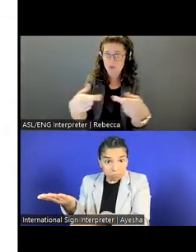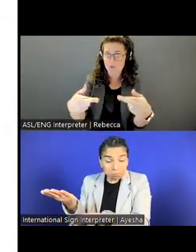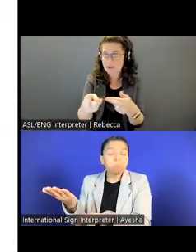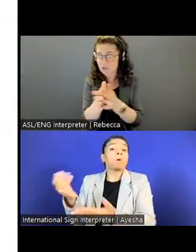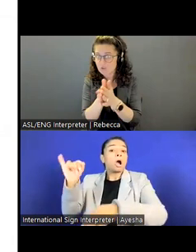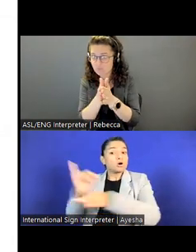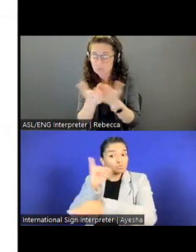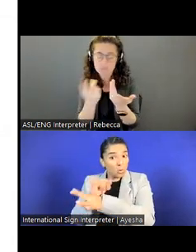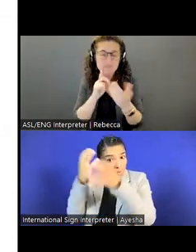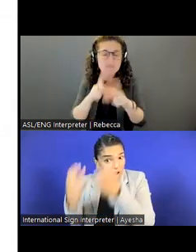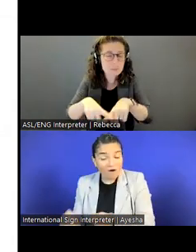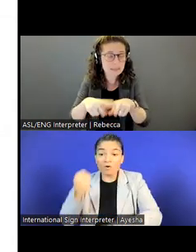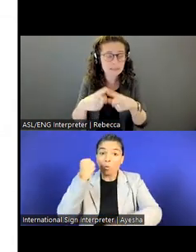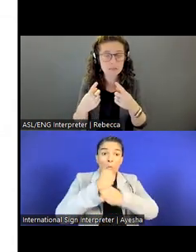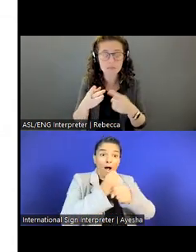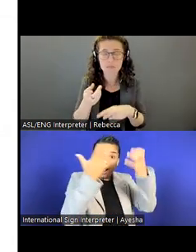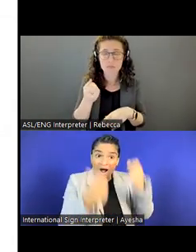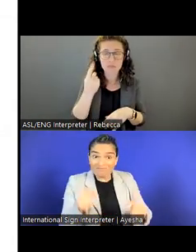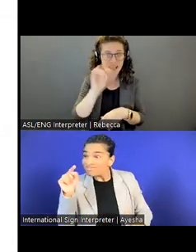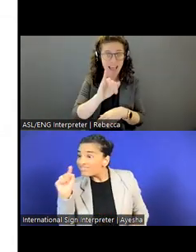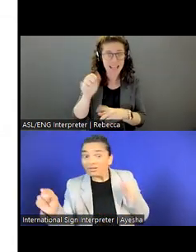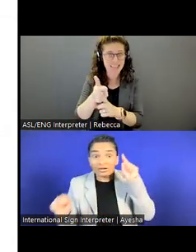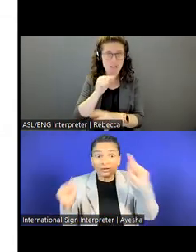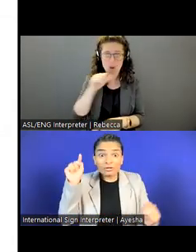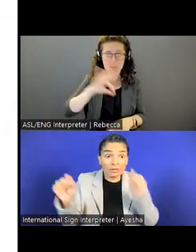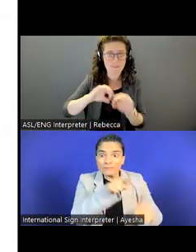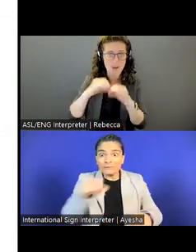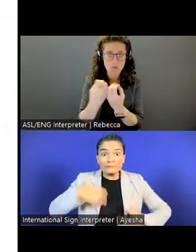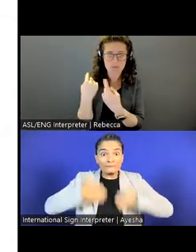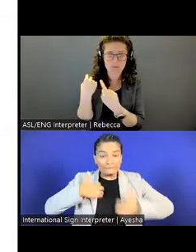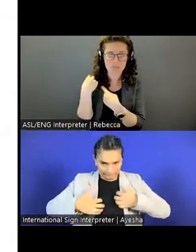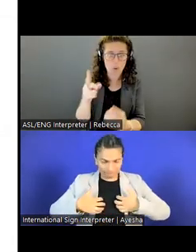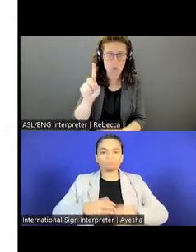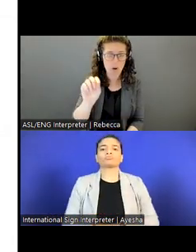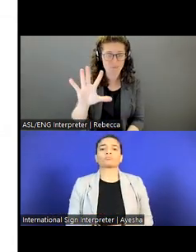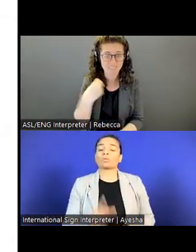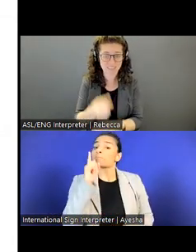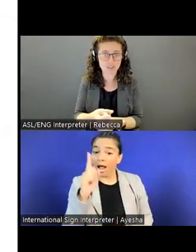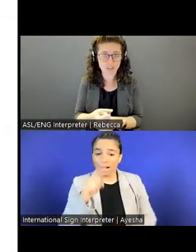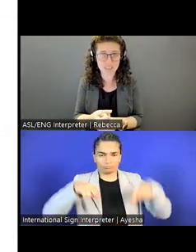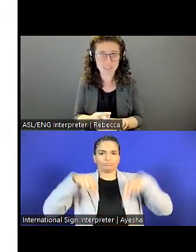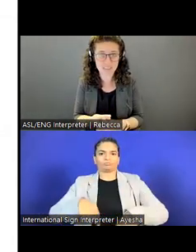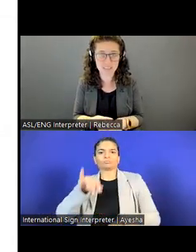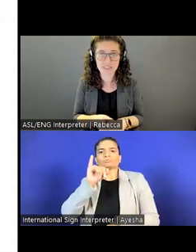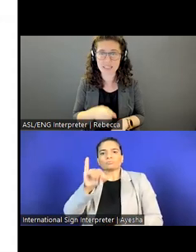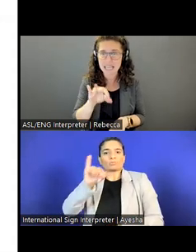But IIE has been a nonprofit for 105 years, and if you are unfamiliar with the program,